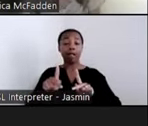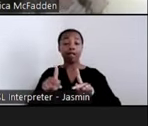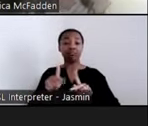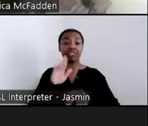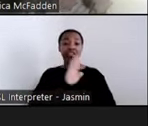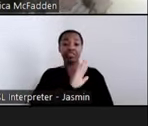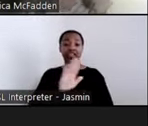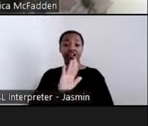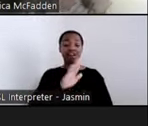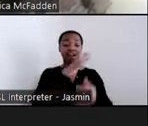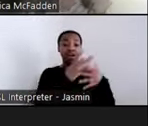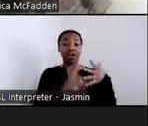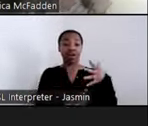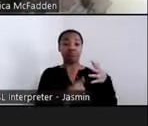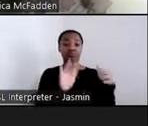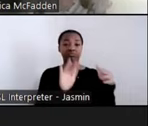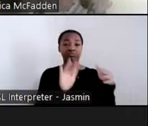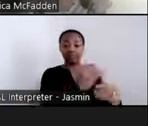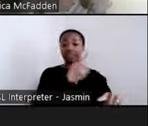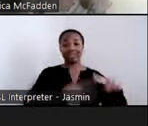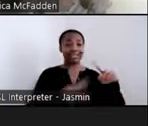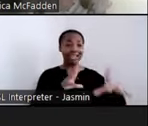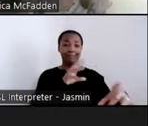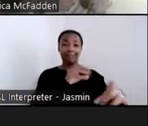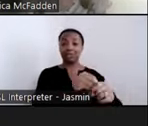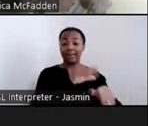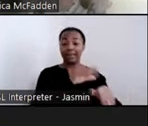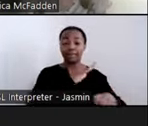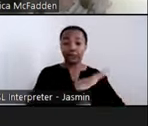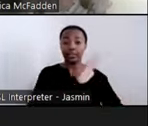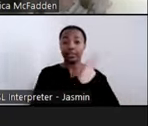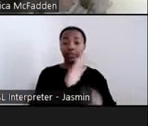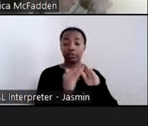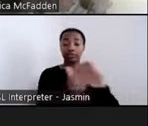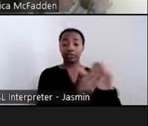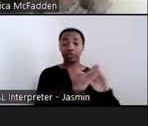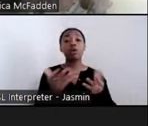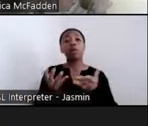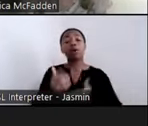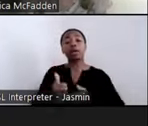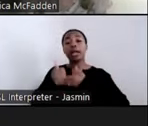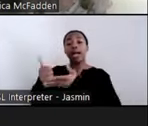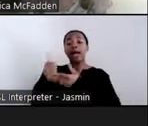focus at ACL helping people with disabilities of all ages move out of nursing homes